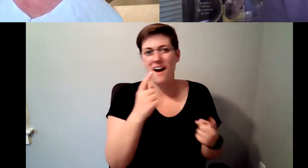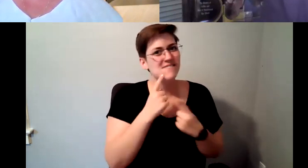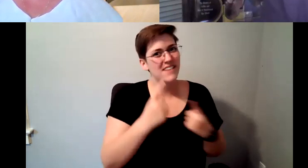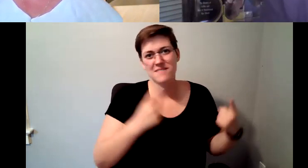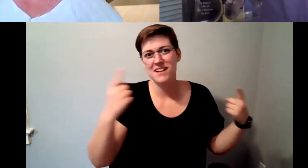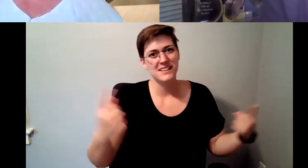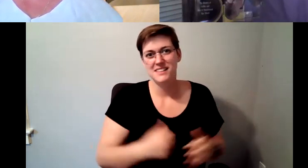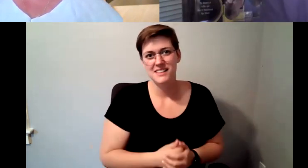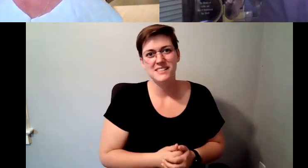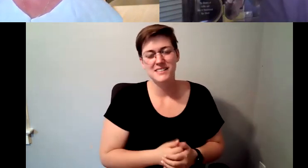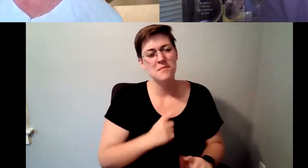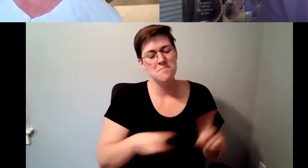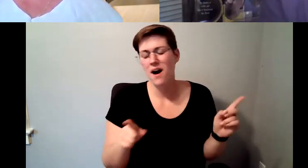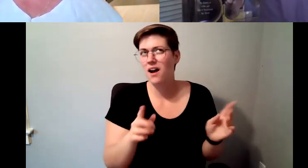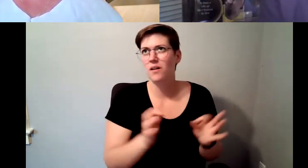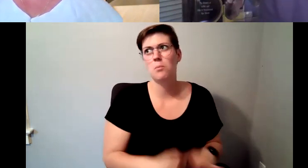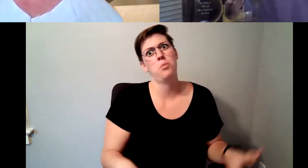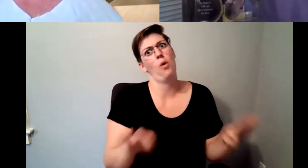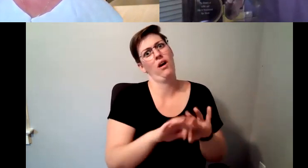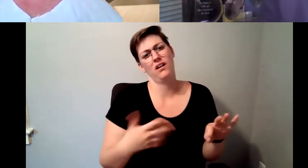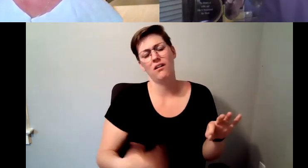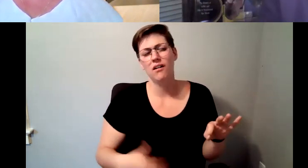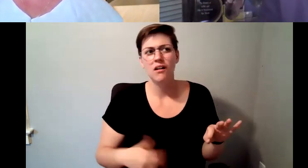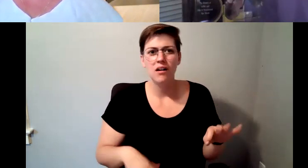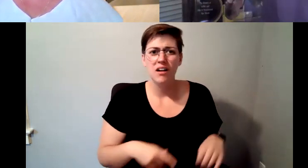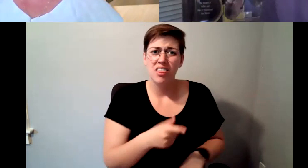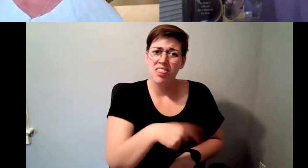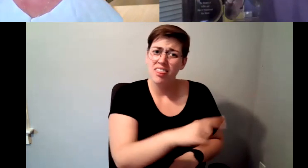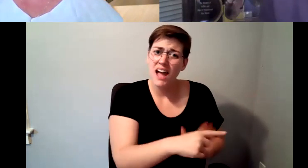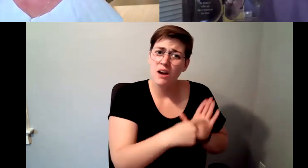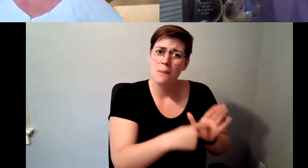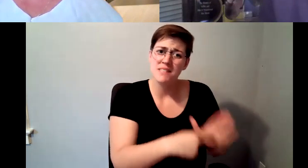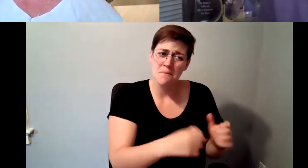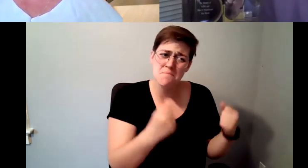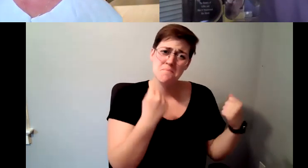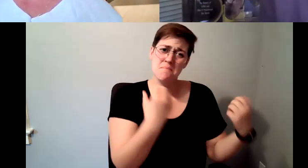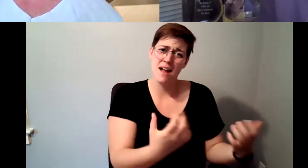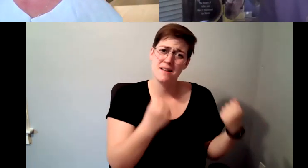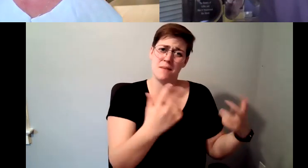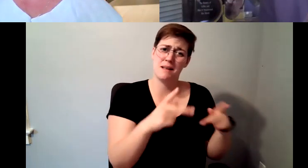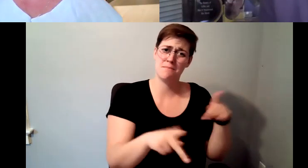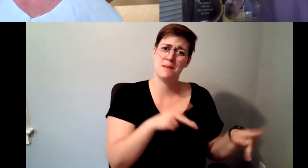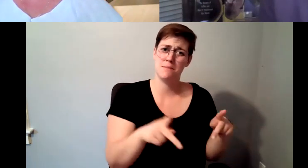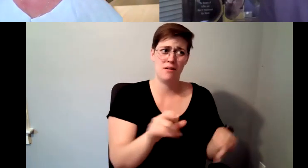D. Major Cohen: hundreds if not thousands, of people like them who make great decisions